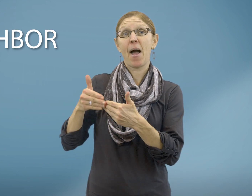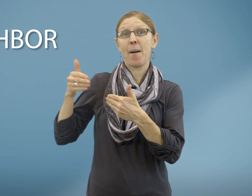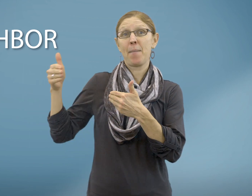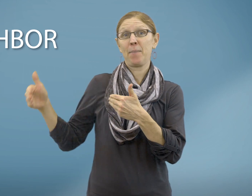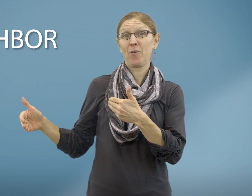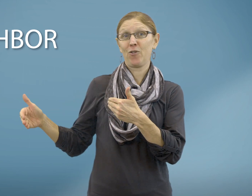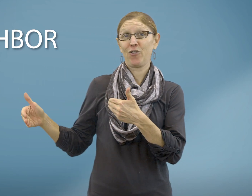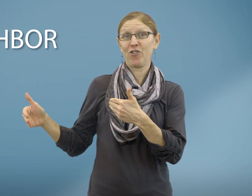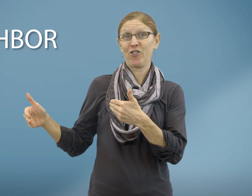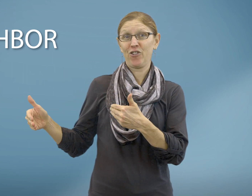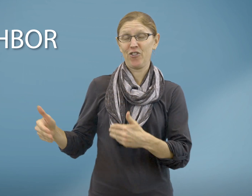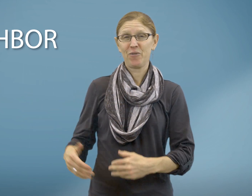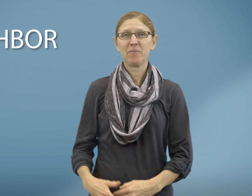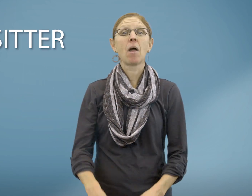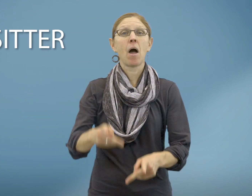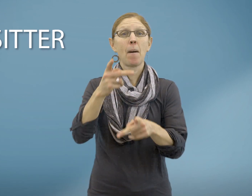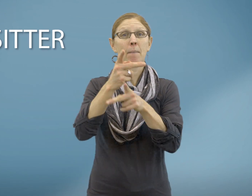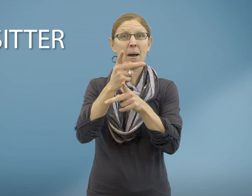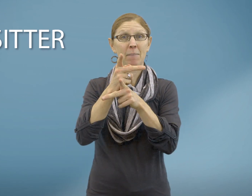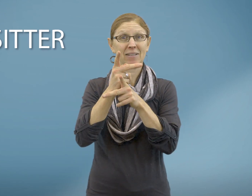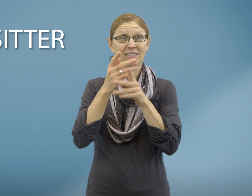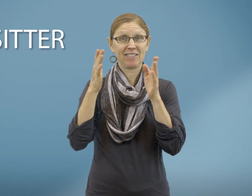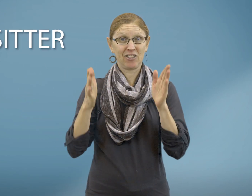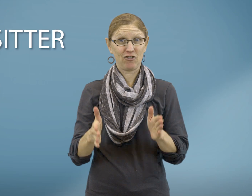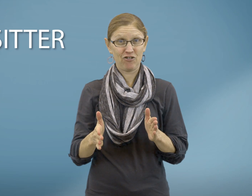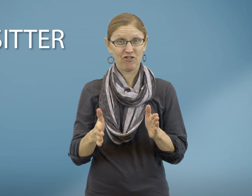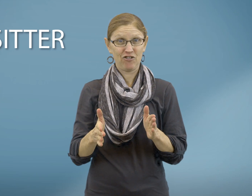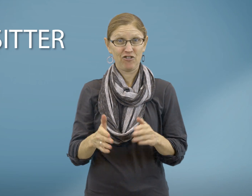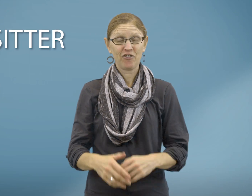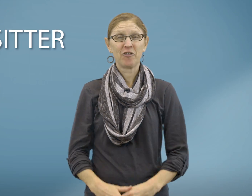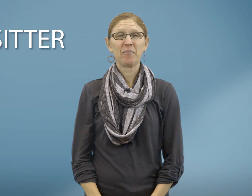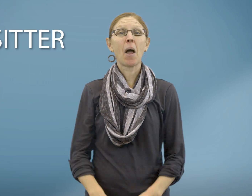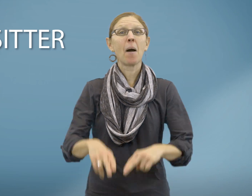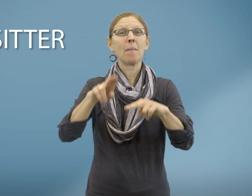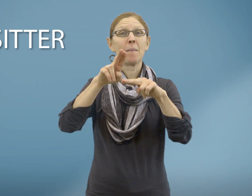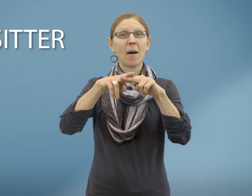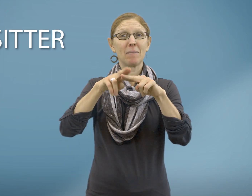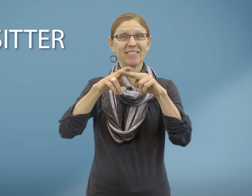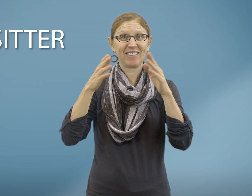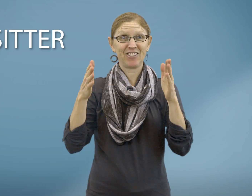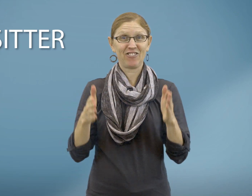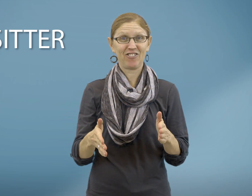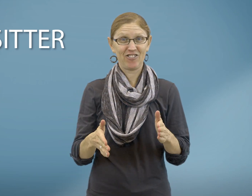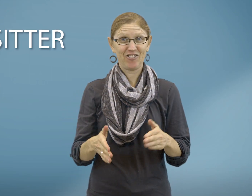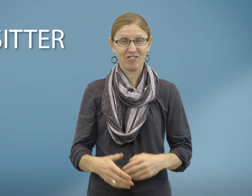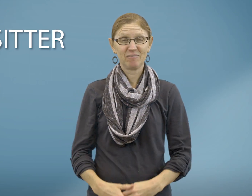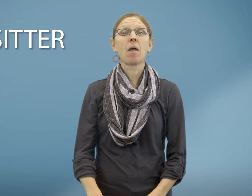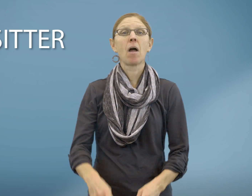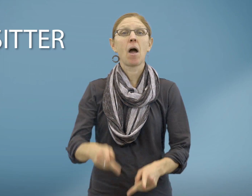Neighbor Babysitter